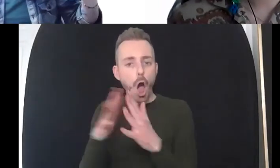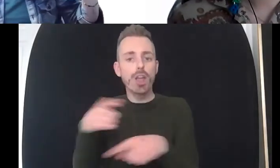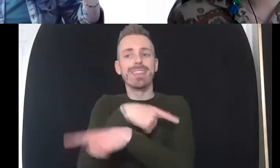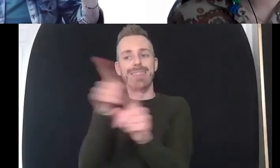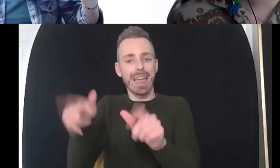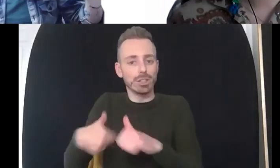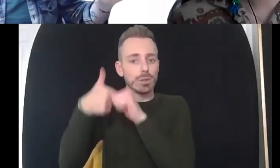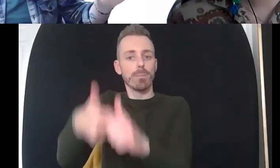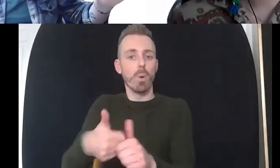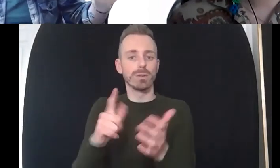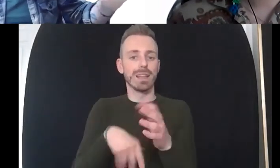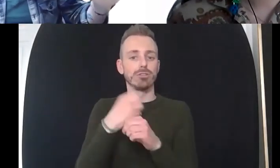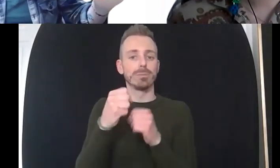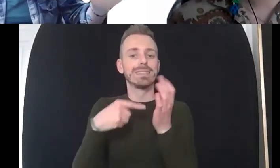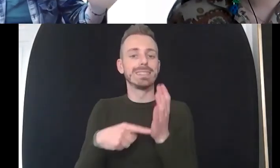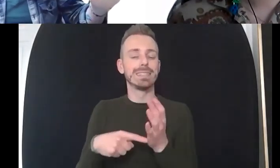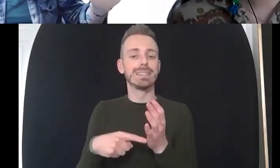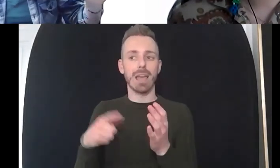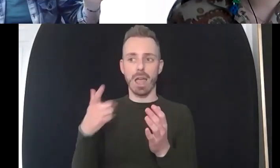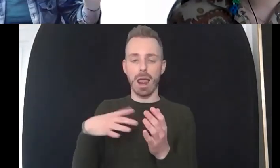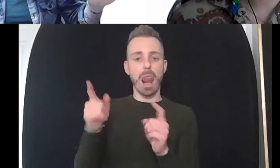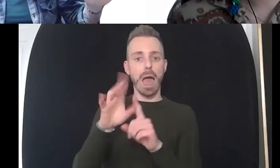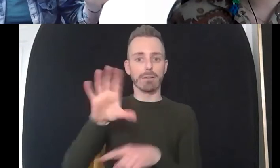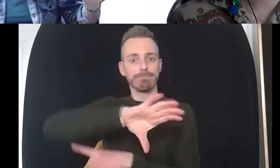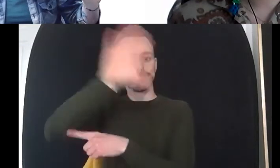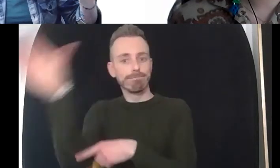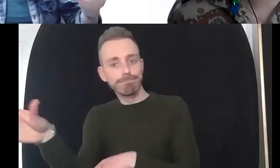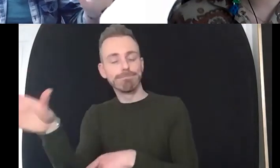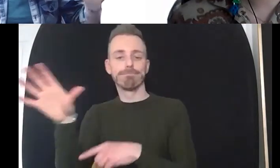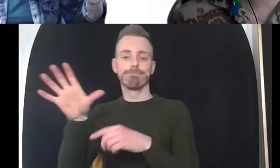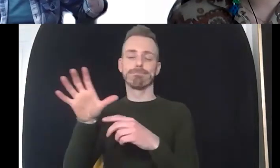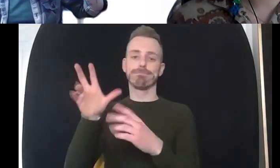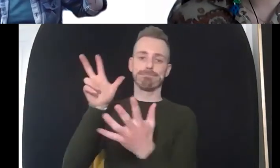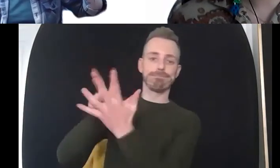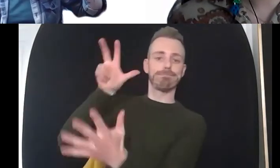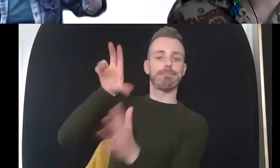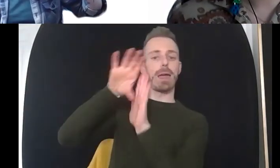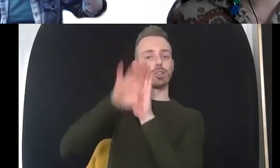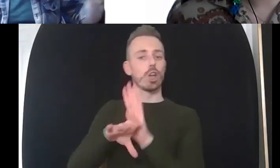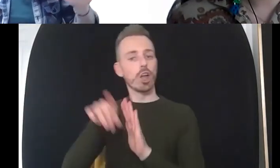i want to be able to see that in university not just for um students but for um the staff that